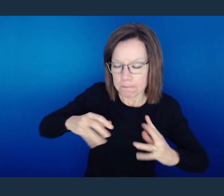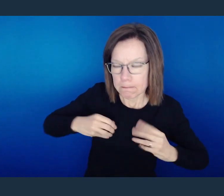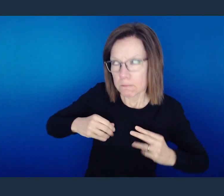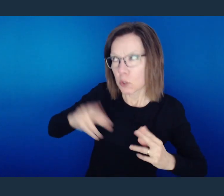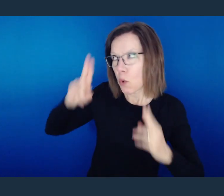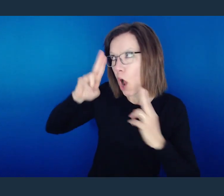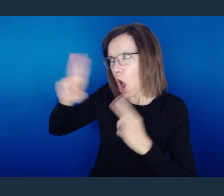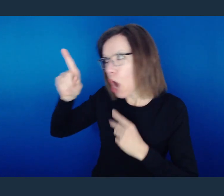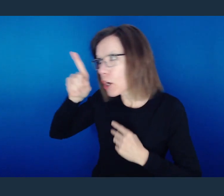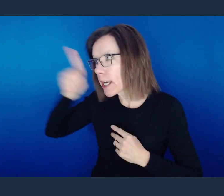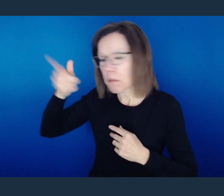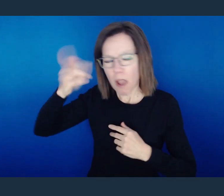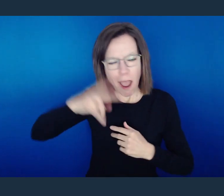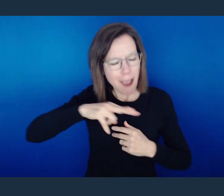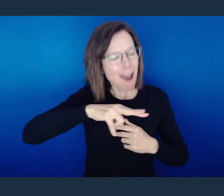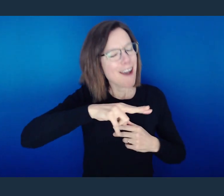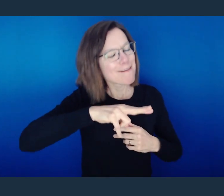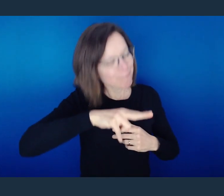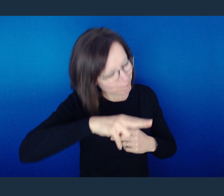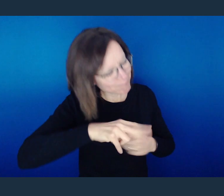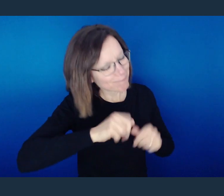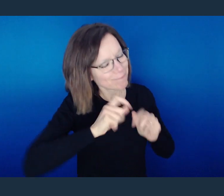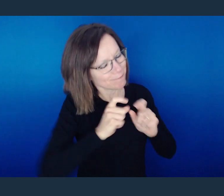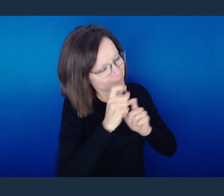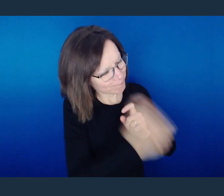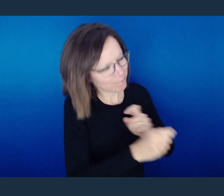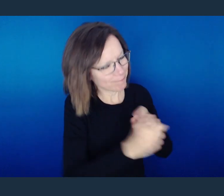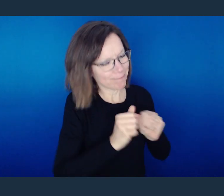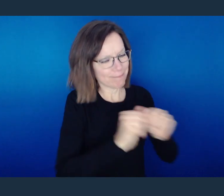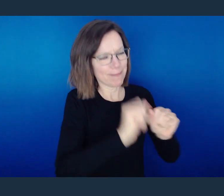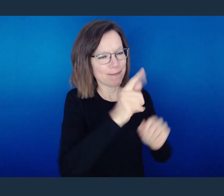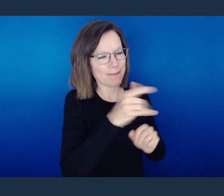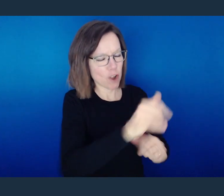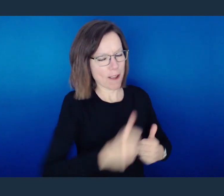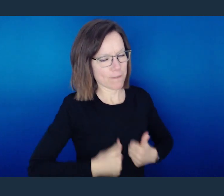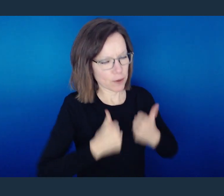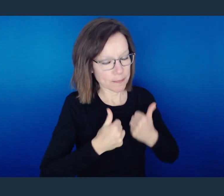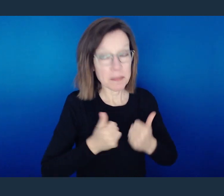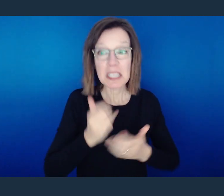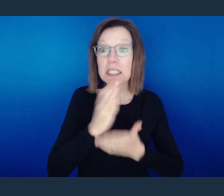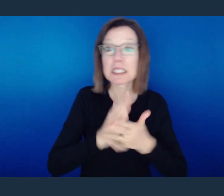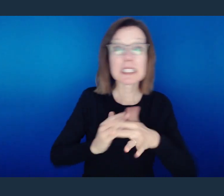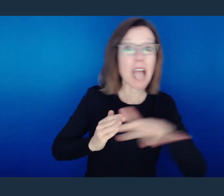seek for glory and honor and immortality, He will give eternal life; but for those who